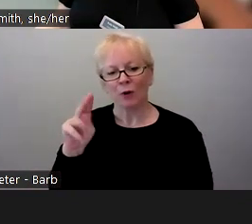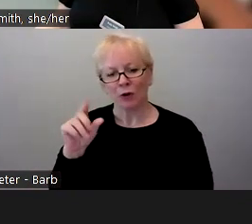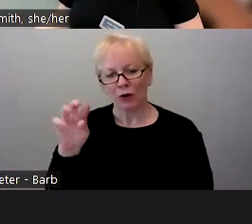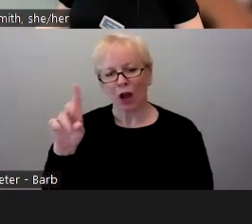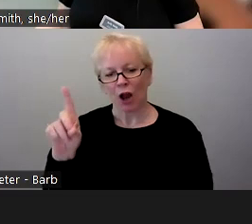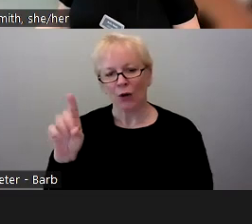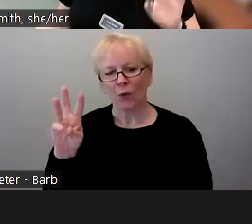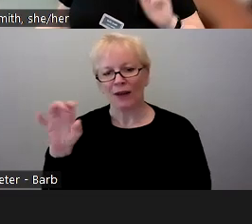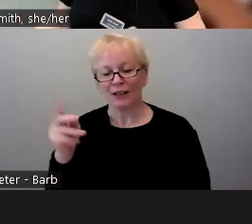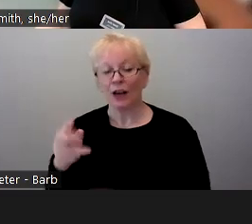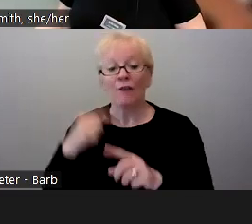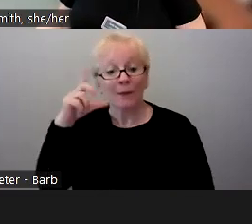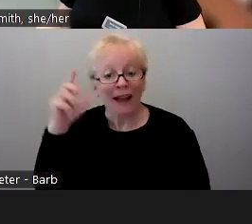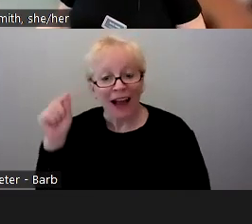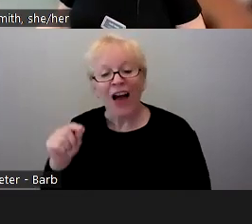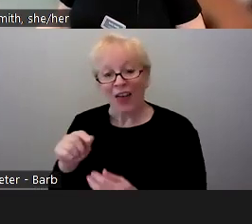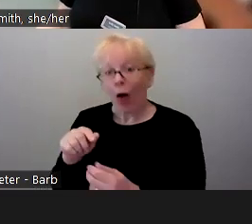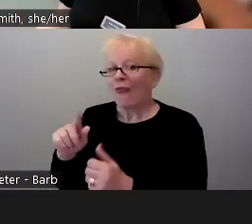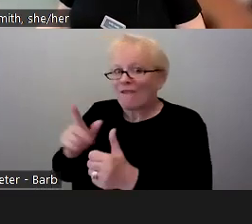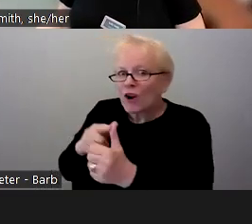They were actually the first triad, but there's only two of them here.